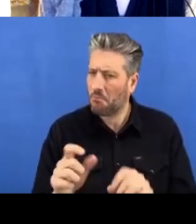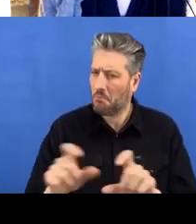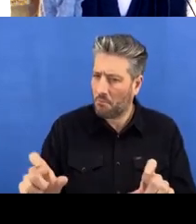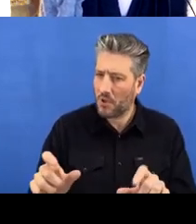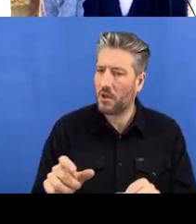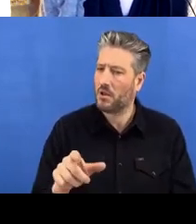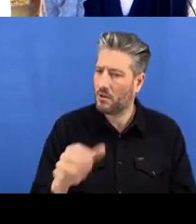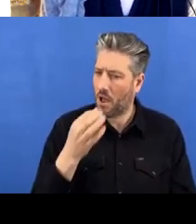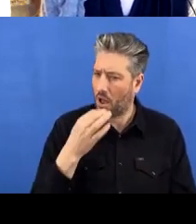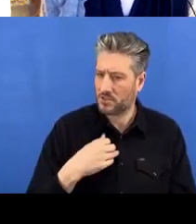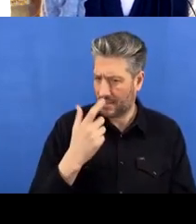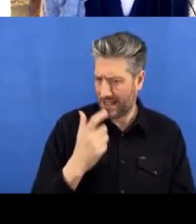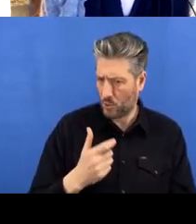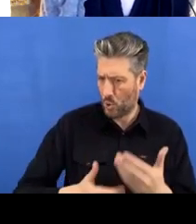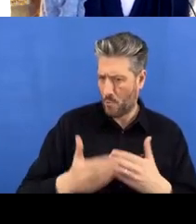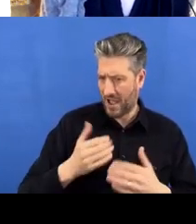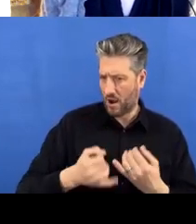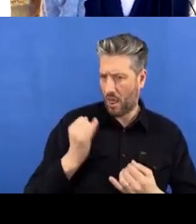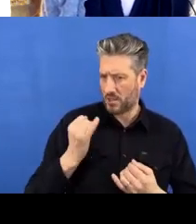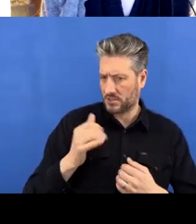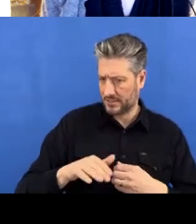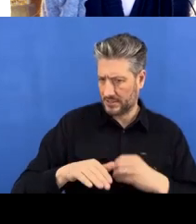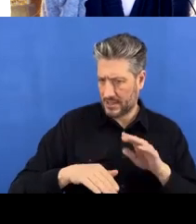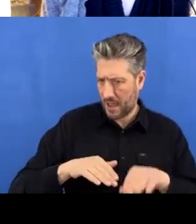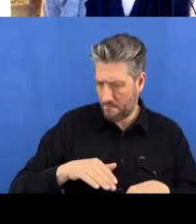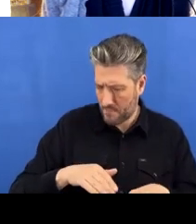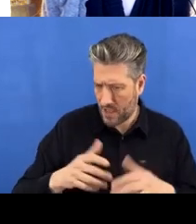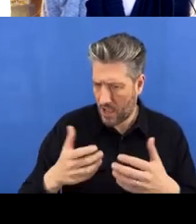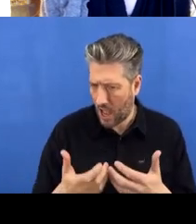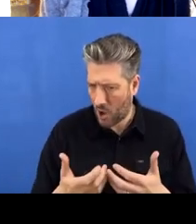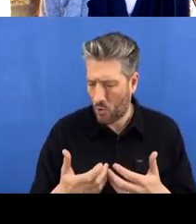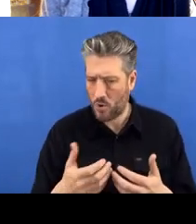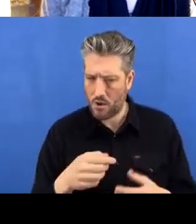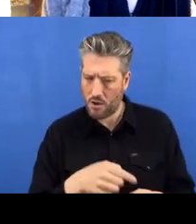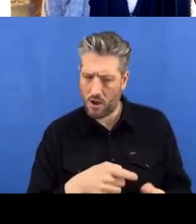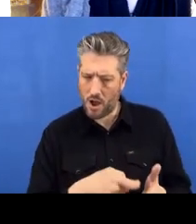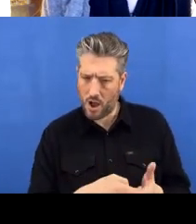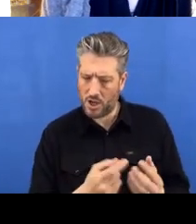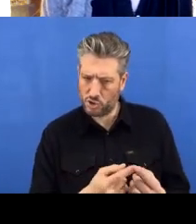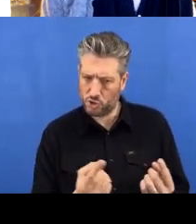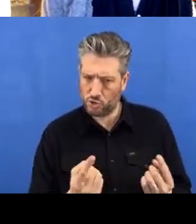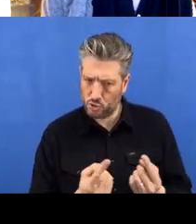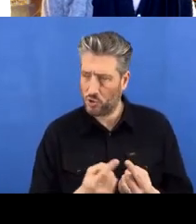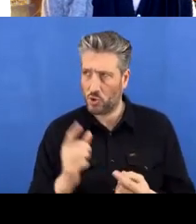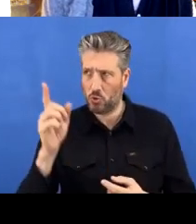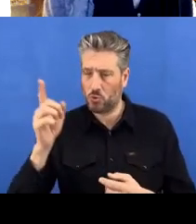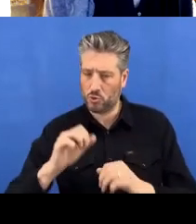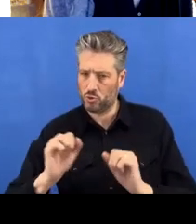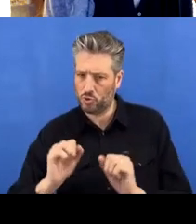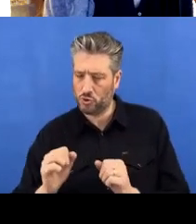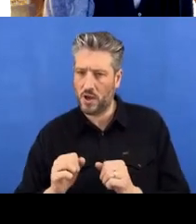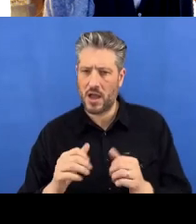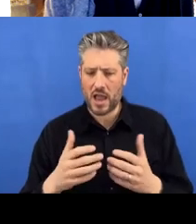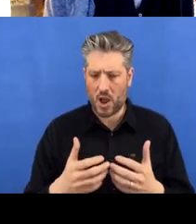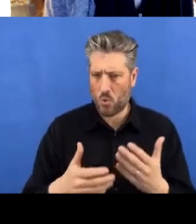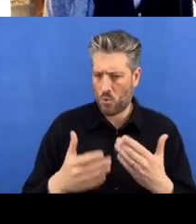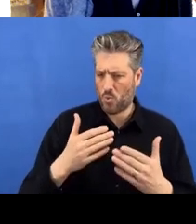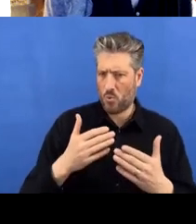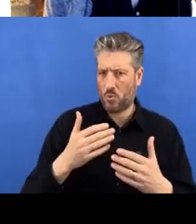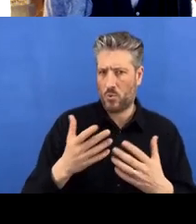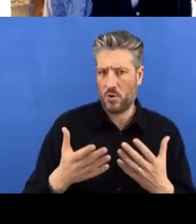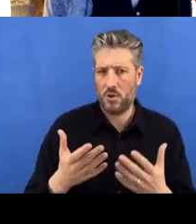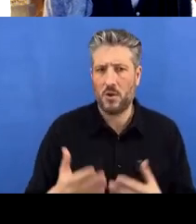from RStudio for the repo that didn't exist yet on GitHub?”